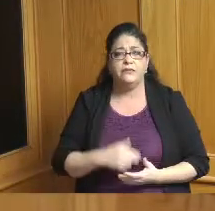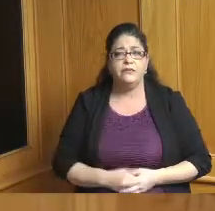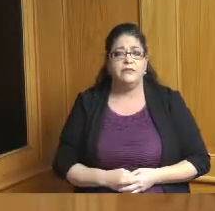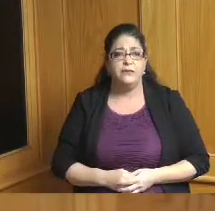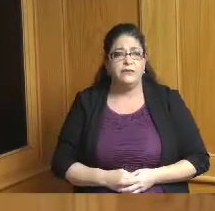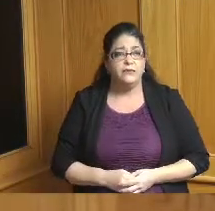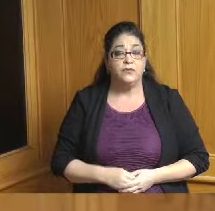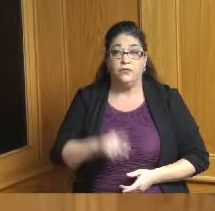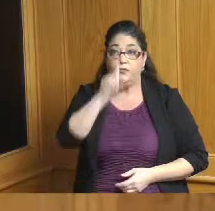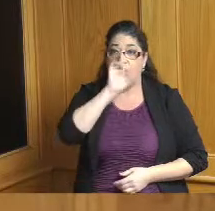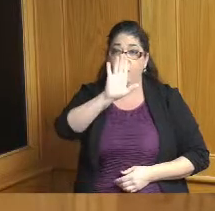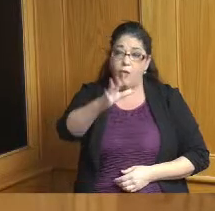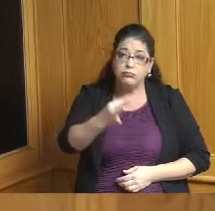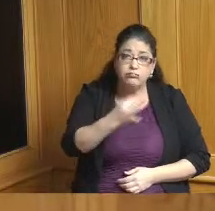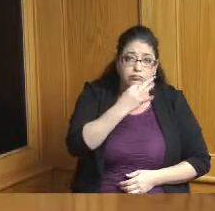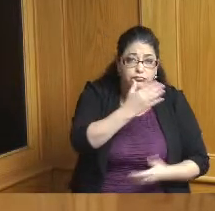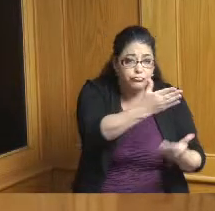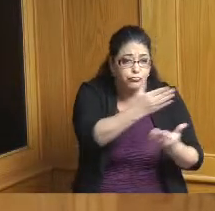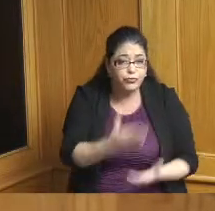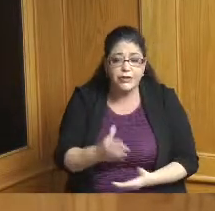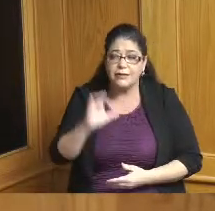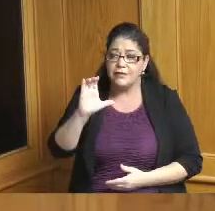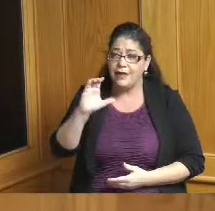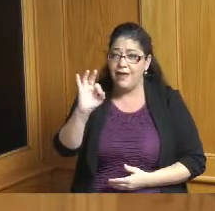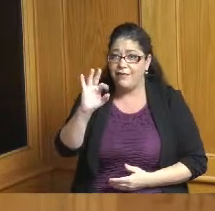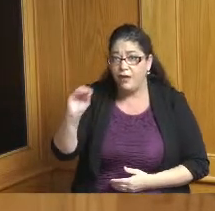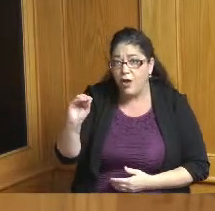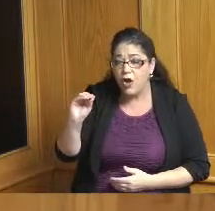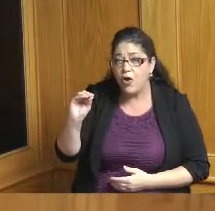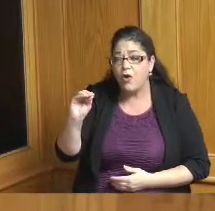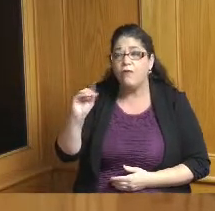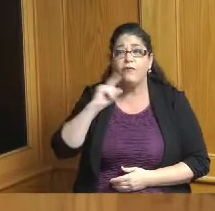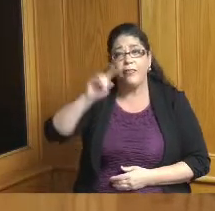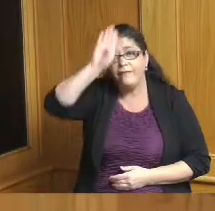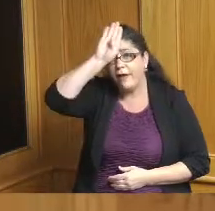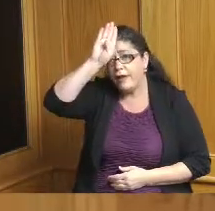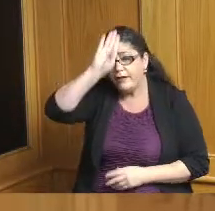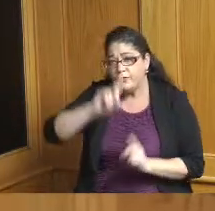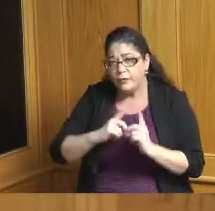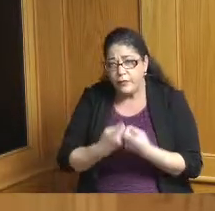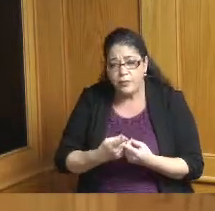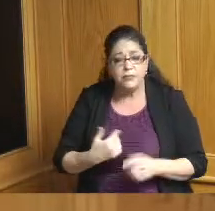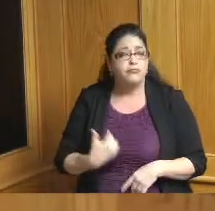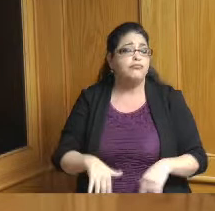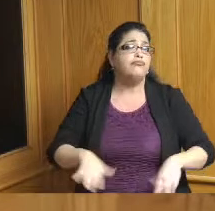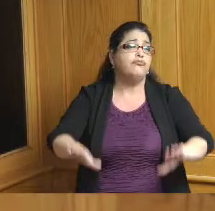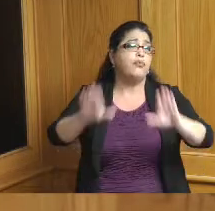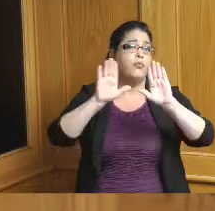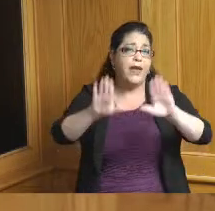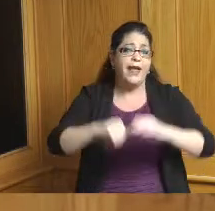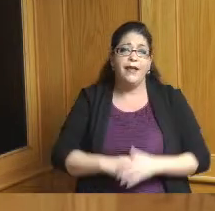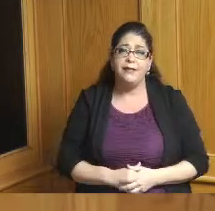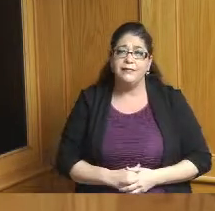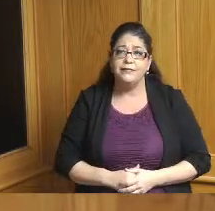expertise as a CFO at the Fire Department would be great and I'll be remiss I'm watching you